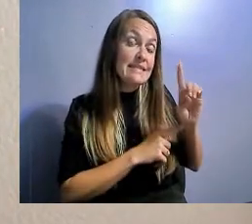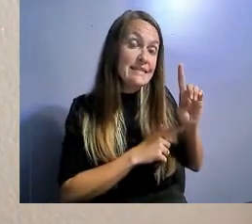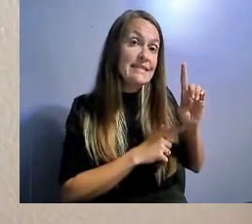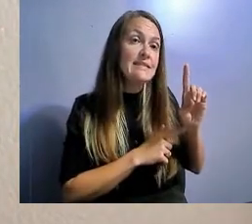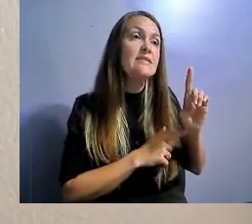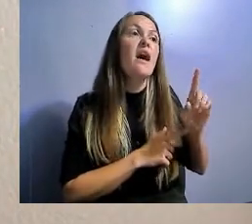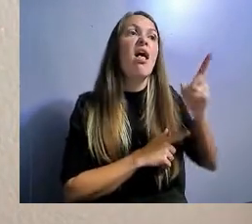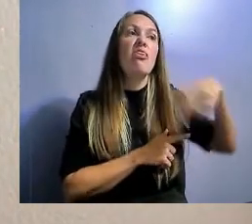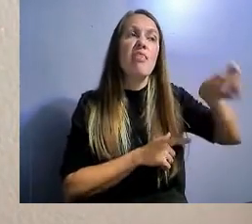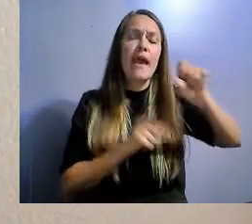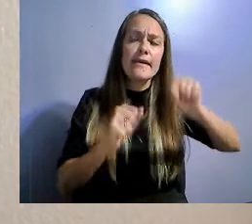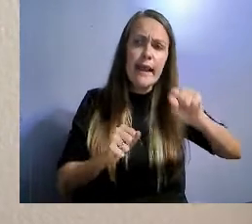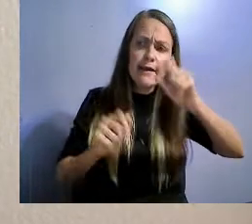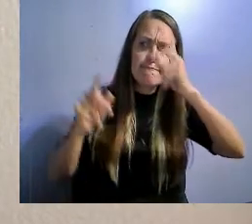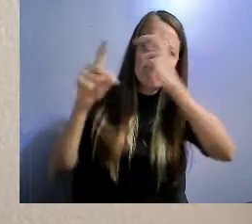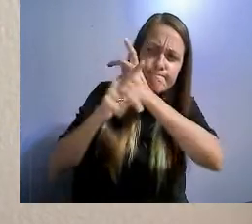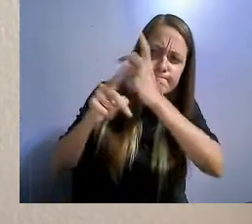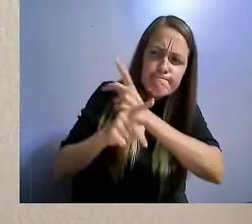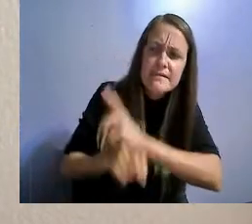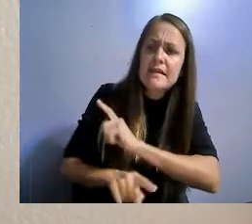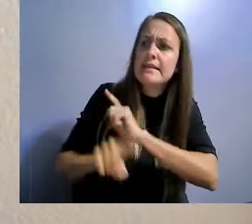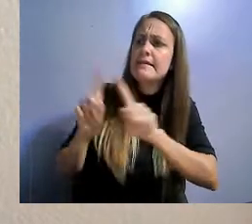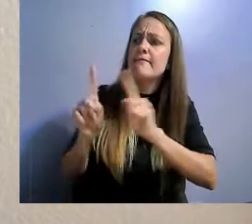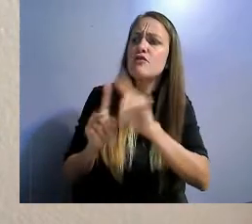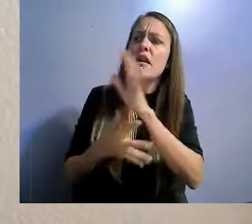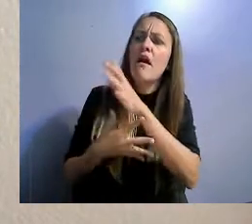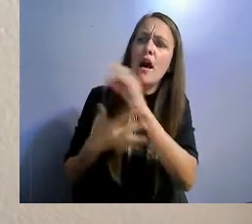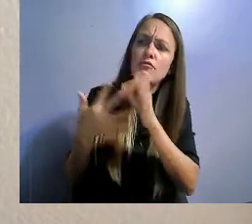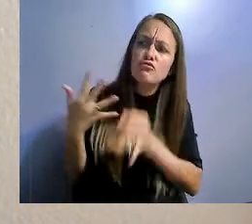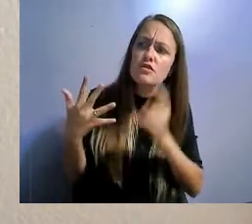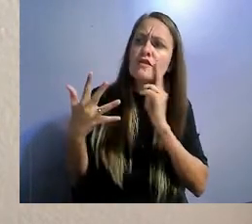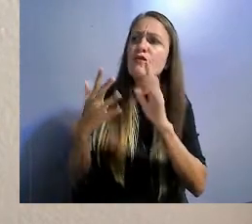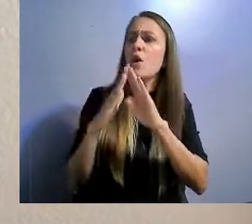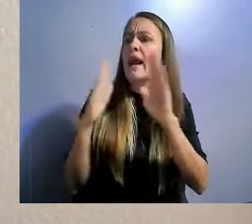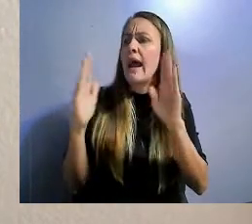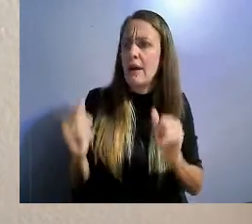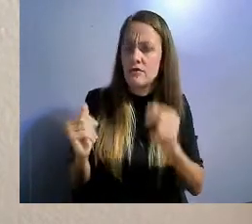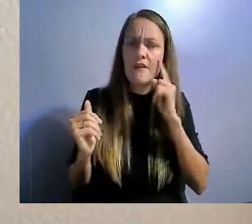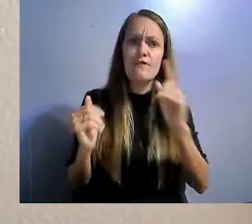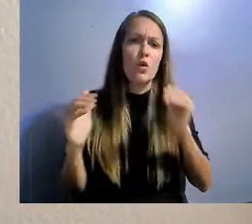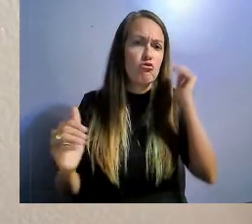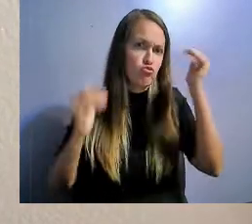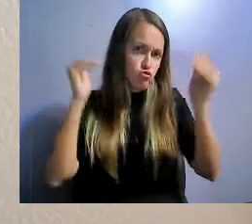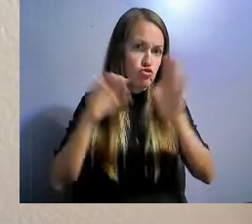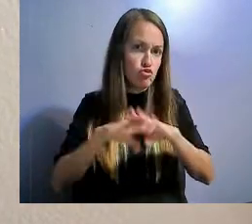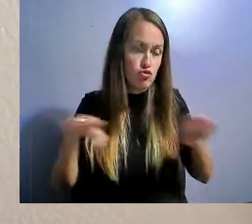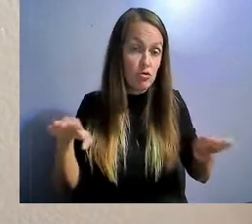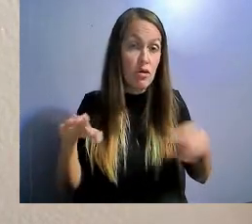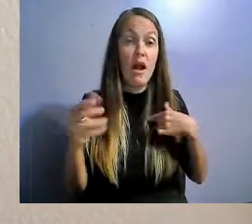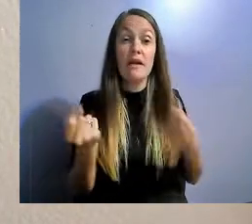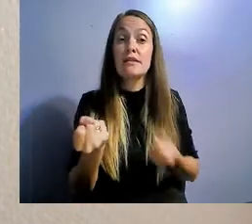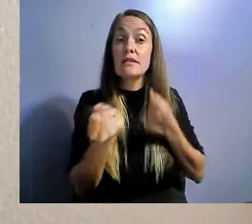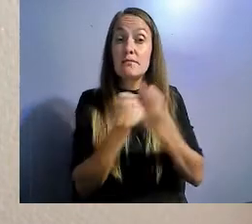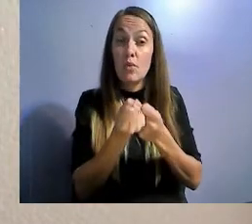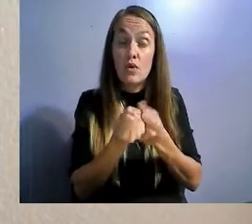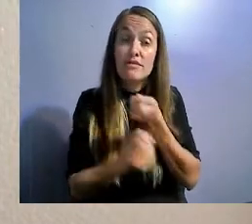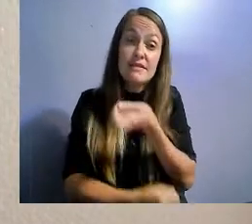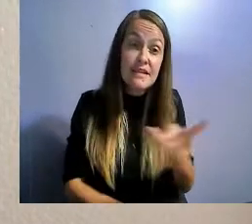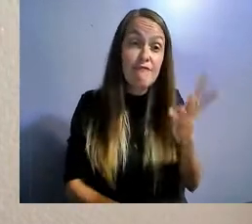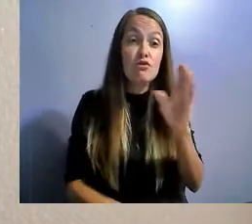for their children. I have supported several CCDC members as they have become